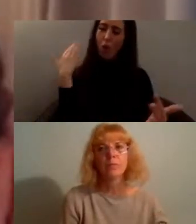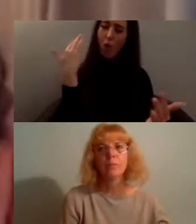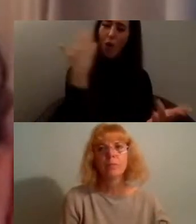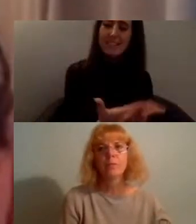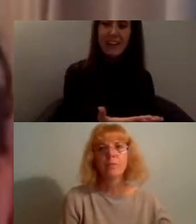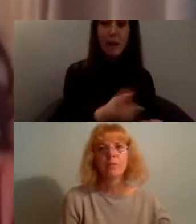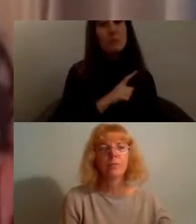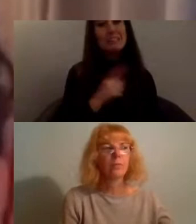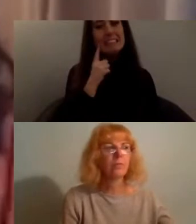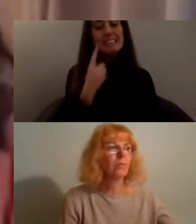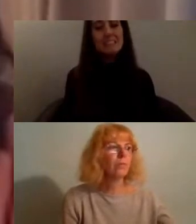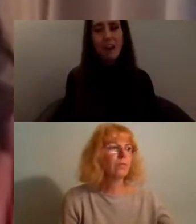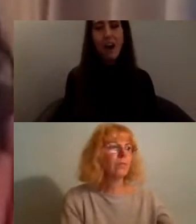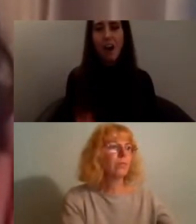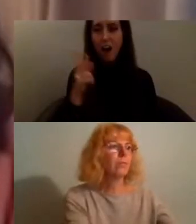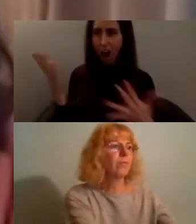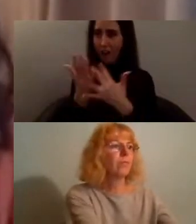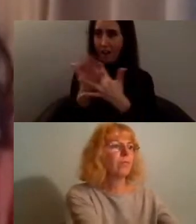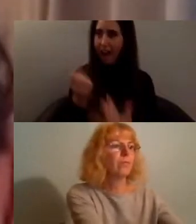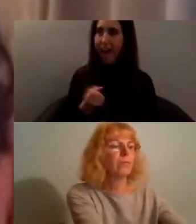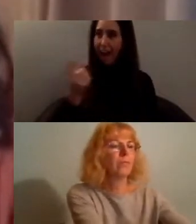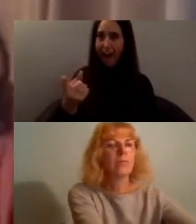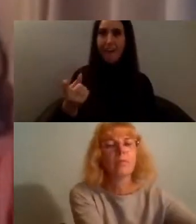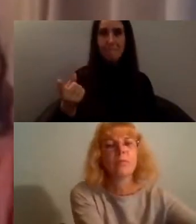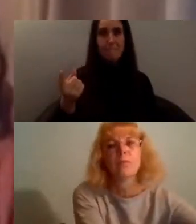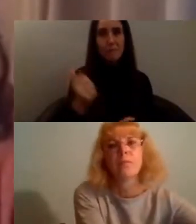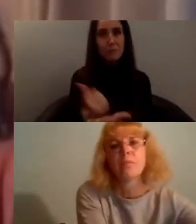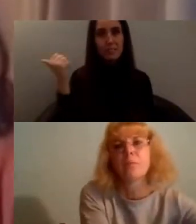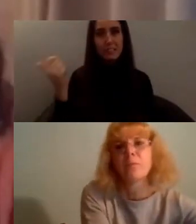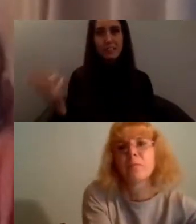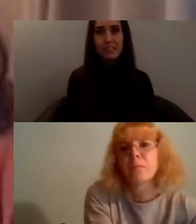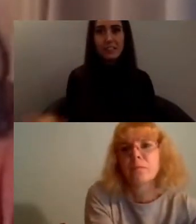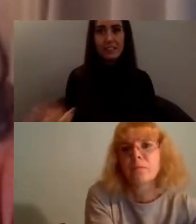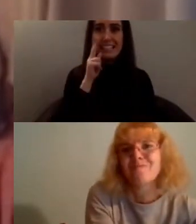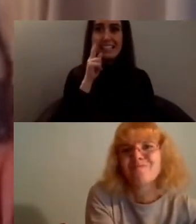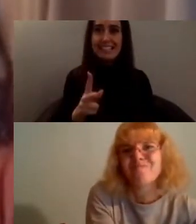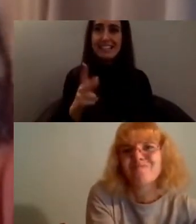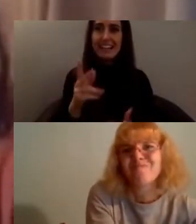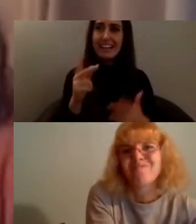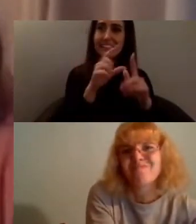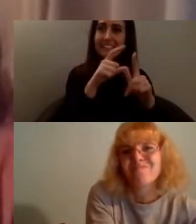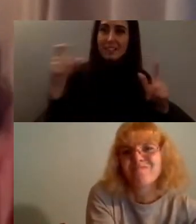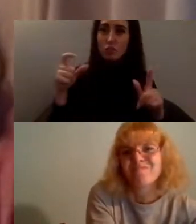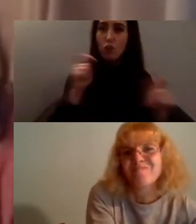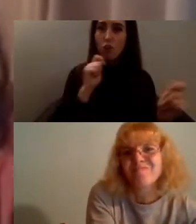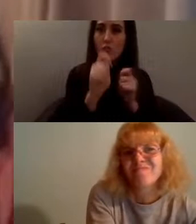the access that we're...that the digital kind of revolution in the last year has been a